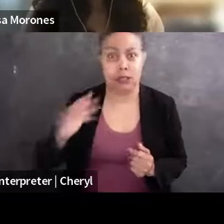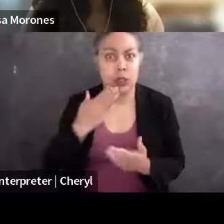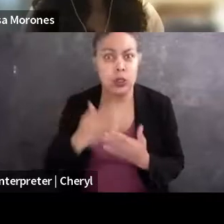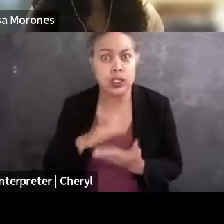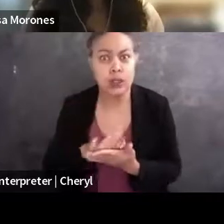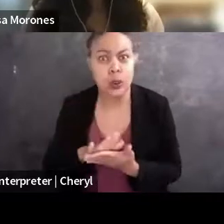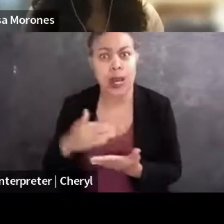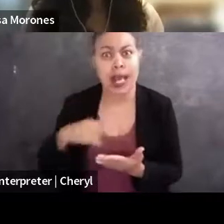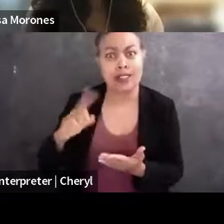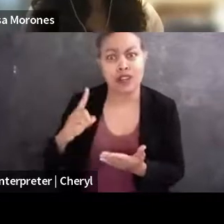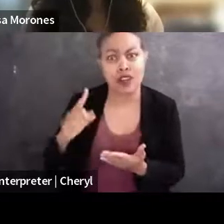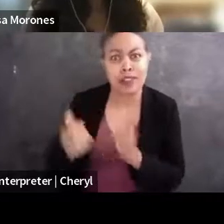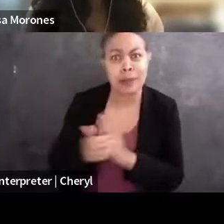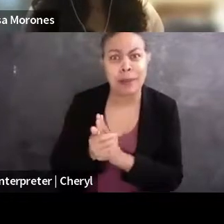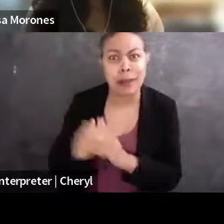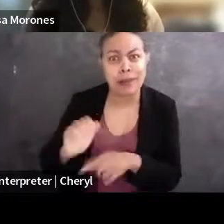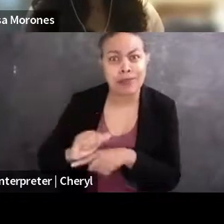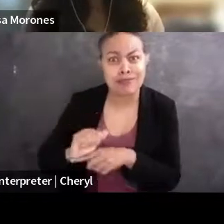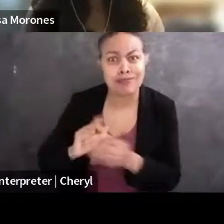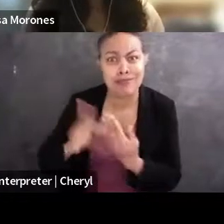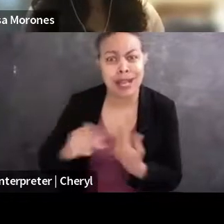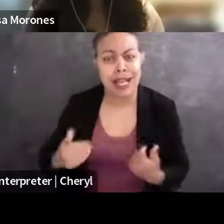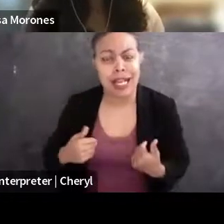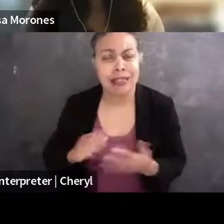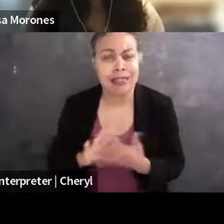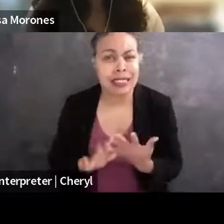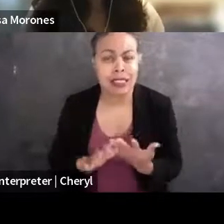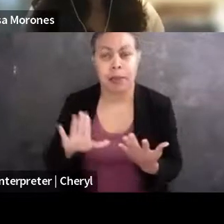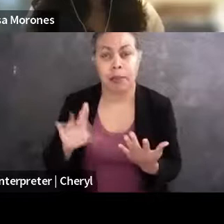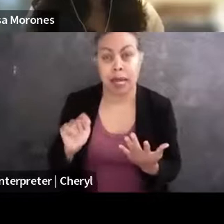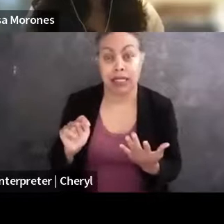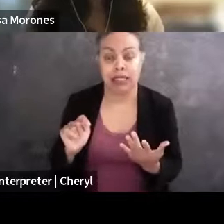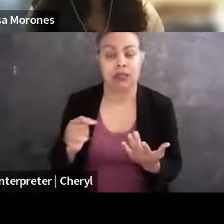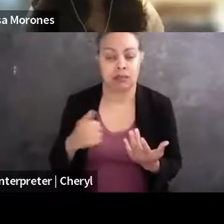and, you know, a wonderful school. But I guess all that to say, I ended up sort of,